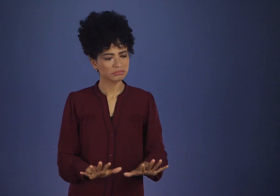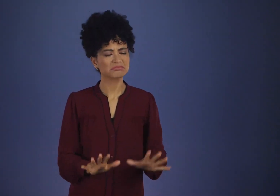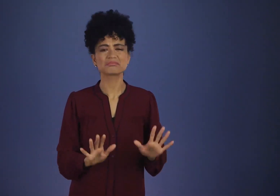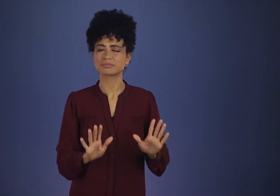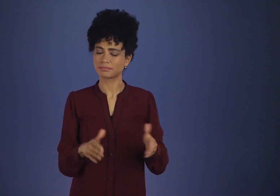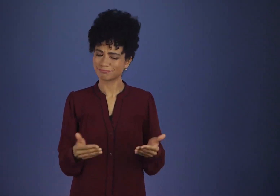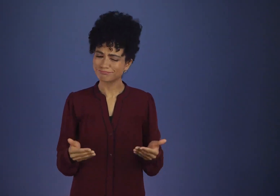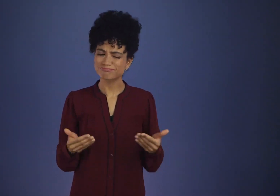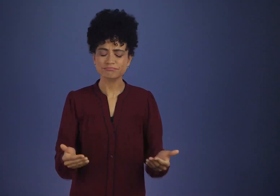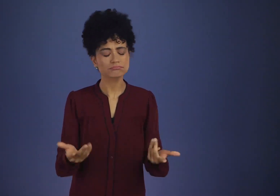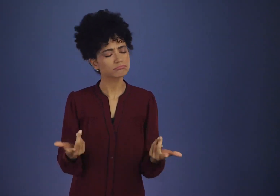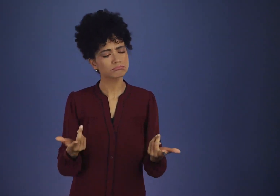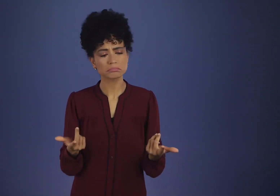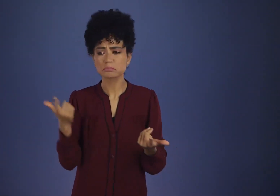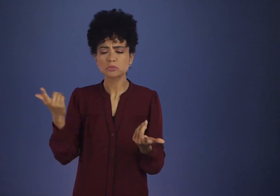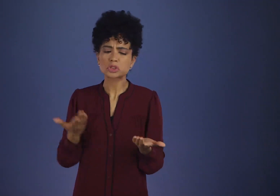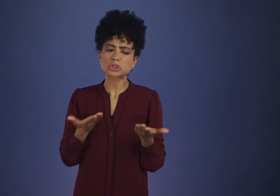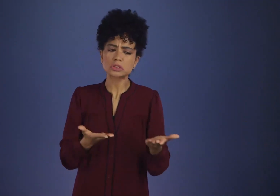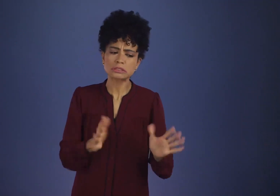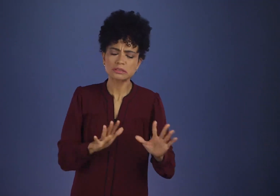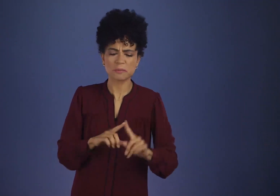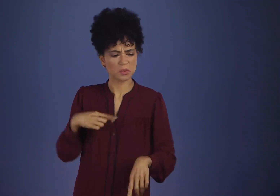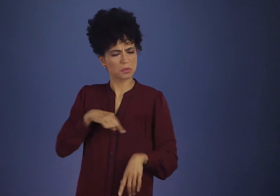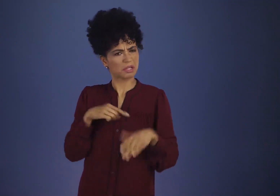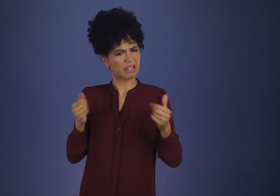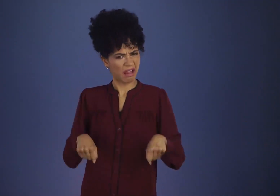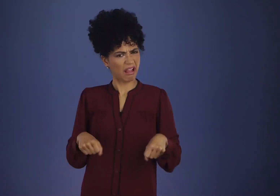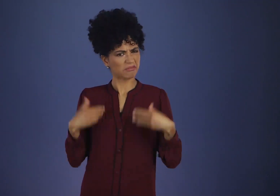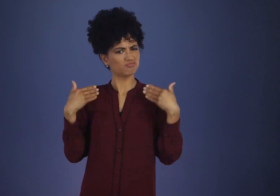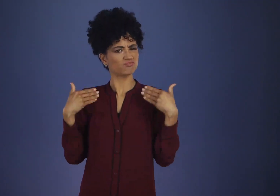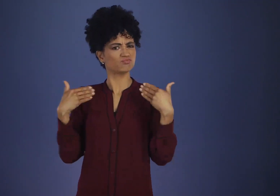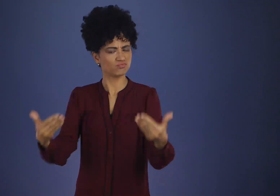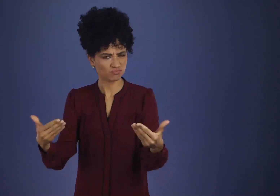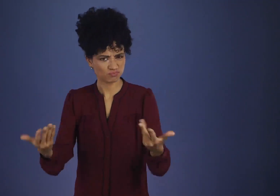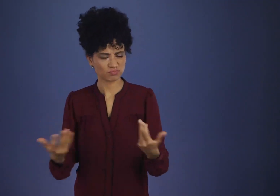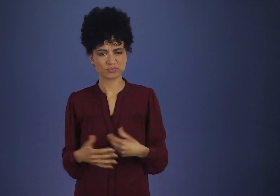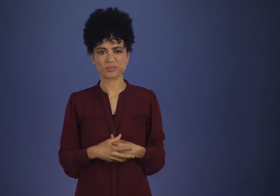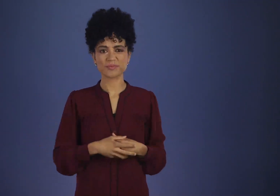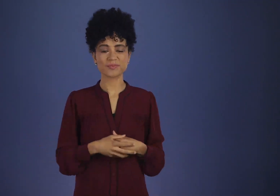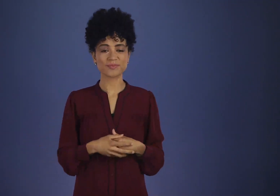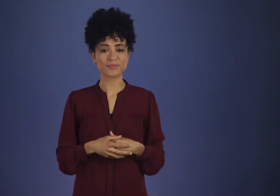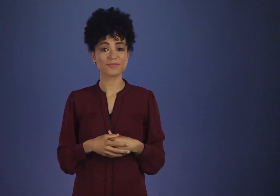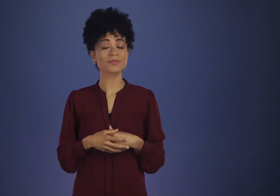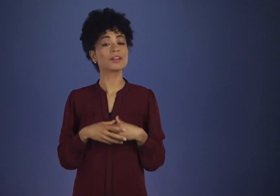To make things safer, the promoter organized three corporations and became president of them all.